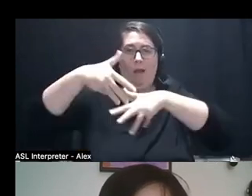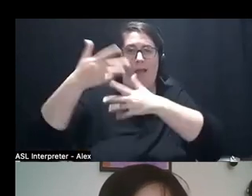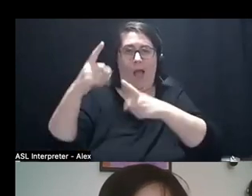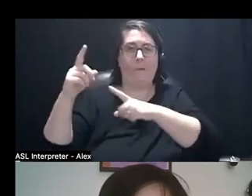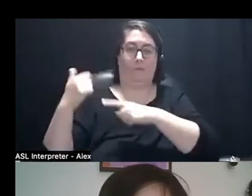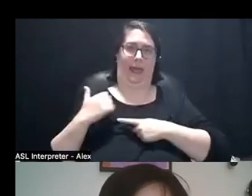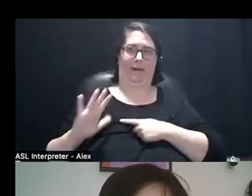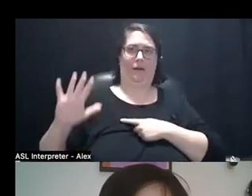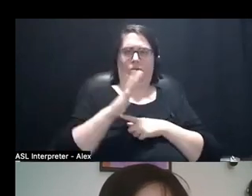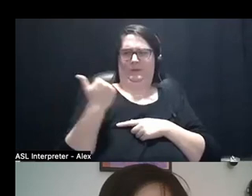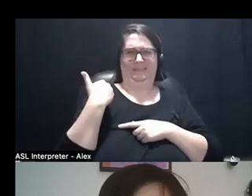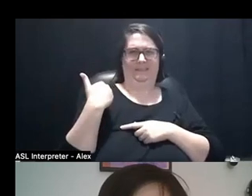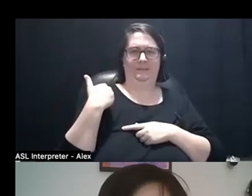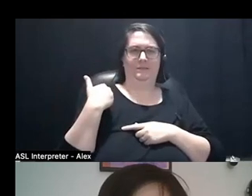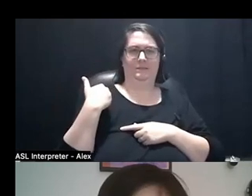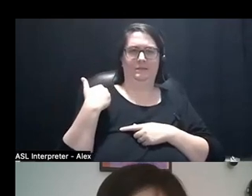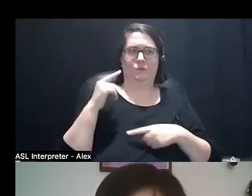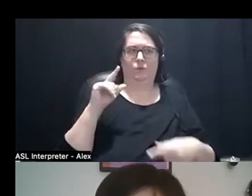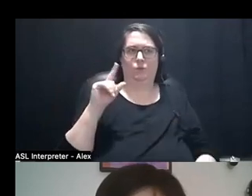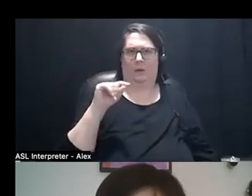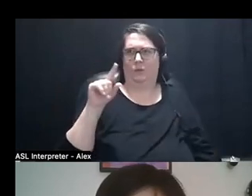It was at the end of the beginning of 2020.